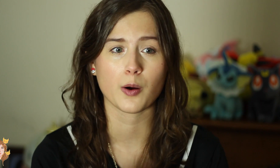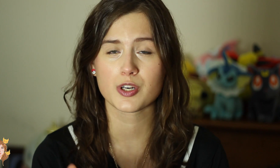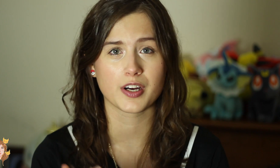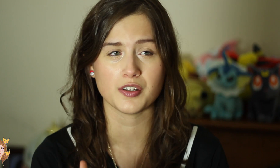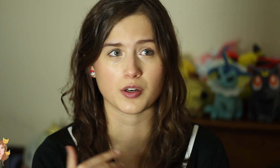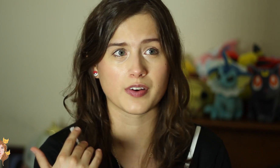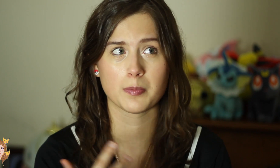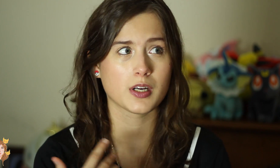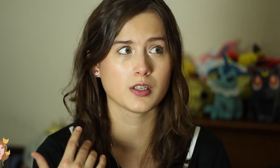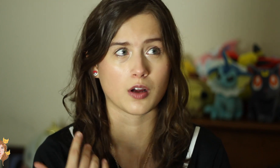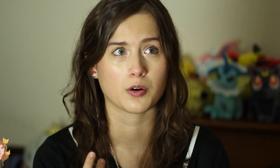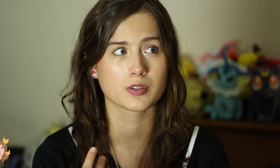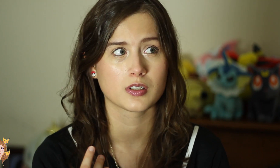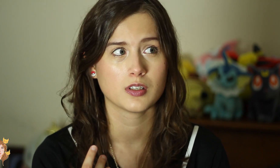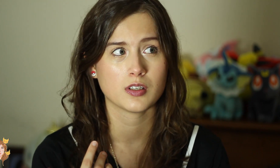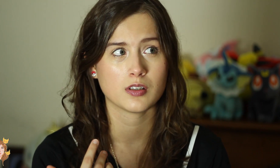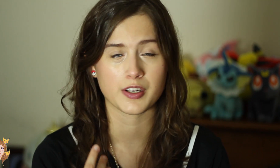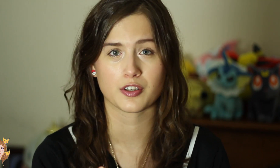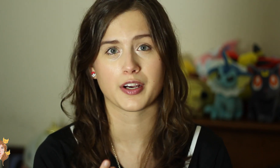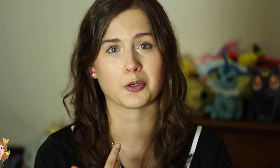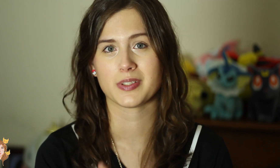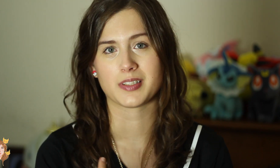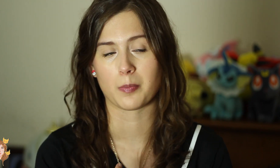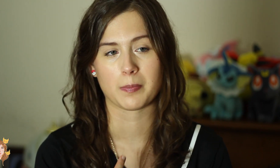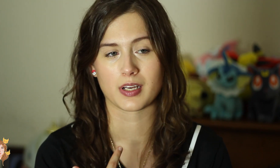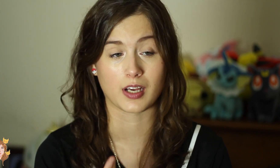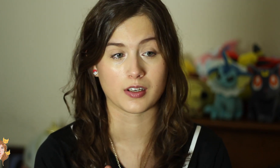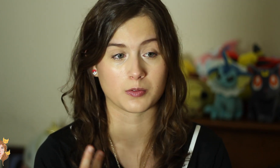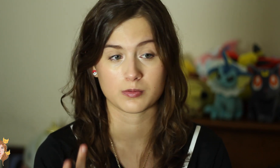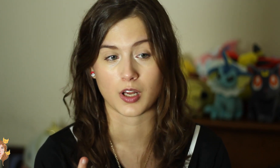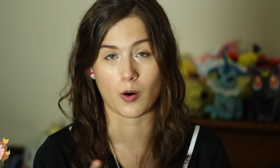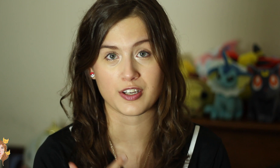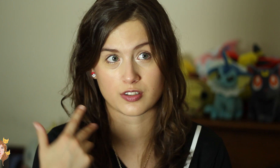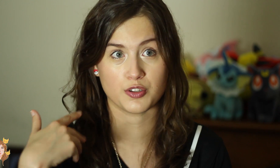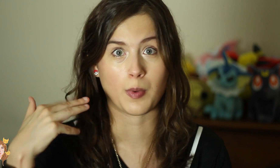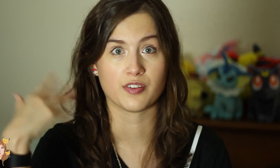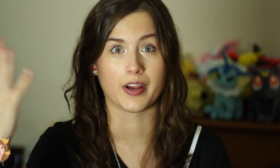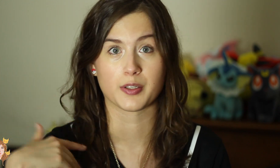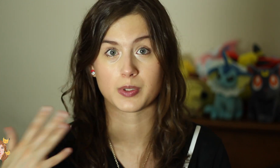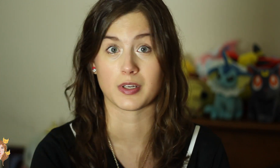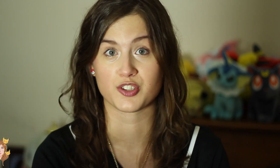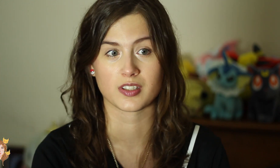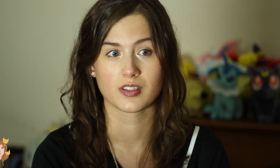I wish I knew. If anybody knows a year later, please tell me because I don’t know. I just knew my face was mentioned.